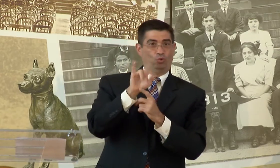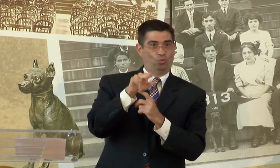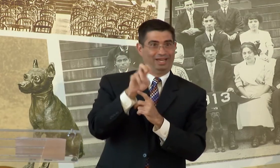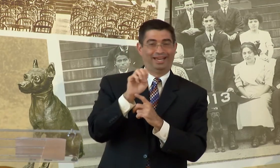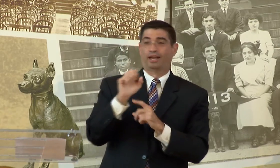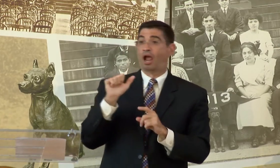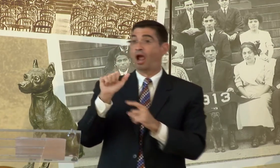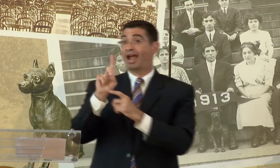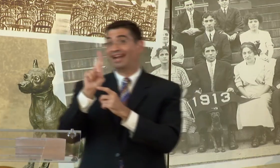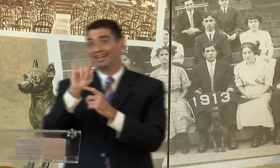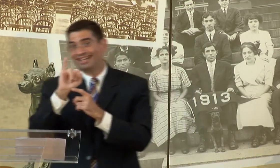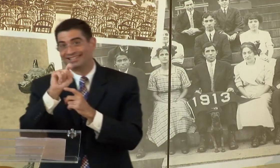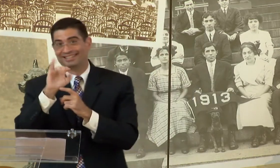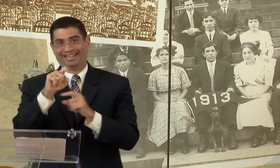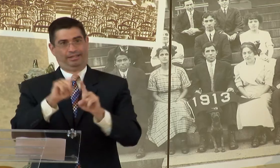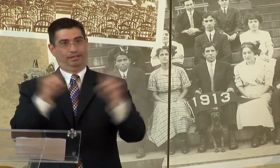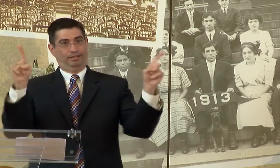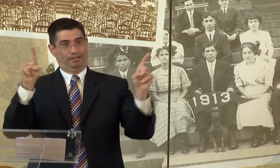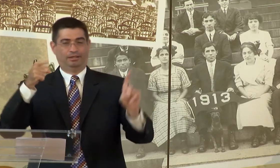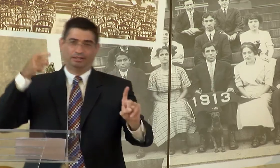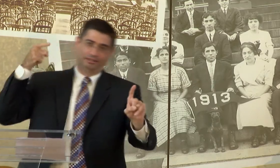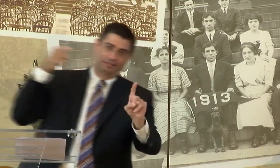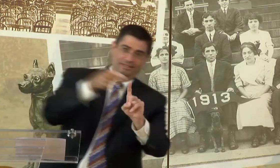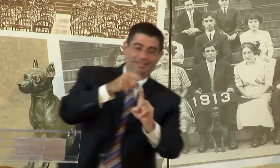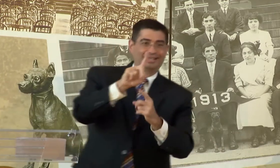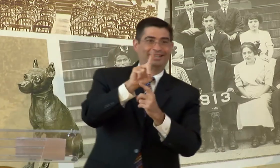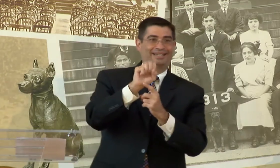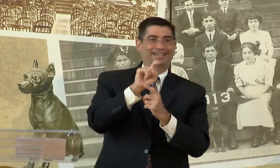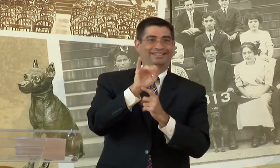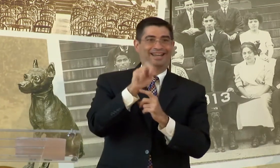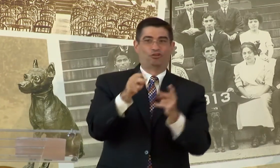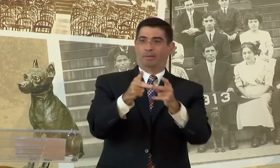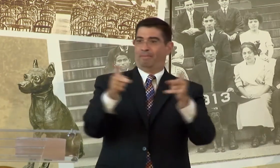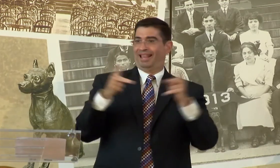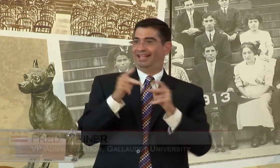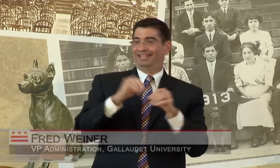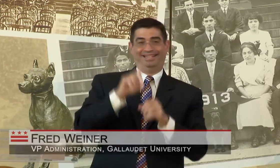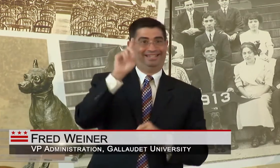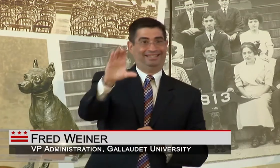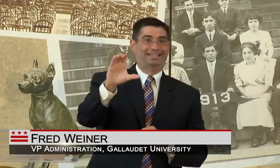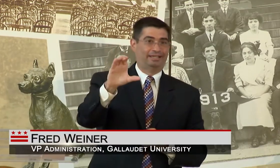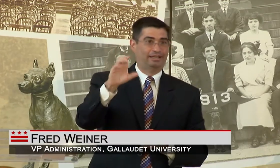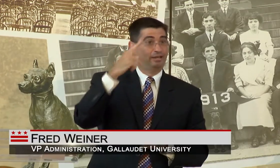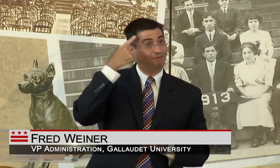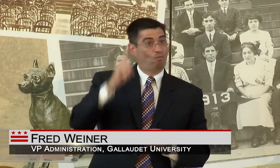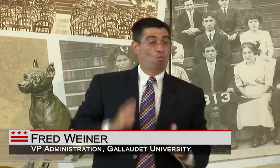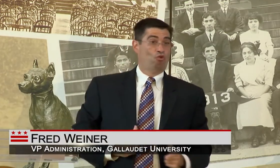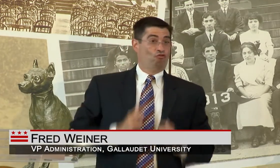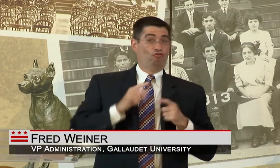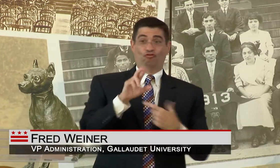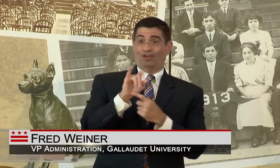TO CREATE SOMETHING UNIQUE, AND DISTINCT. A DESTINATION PLACE IN D.C.